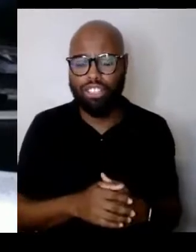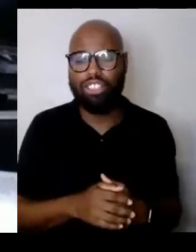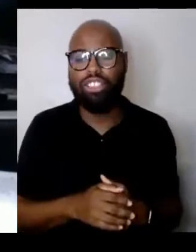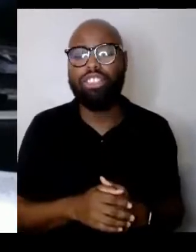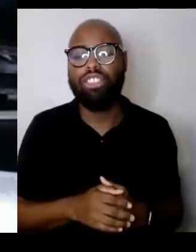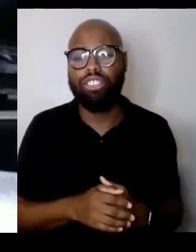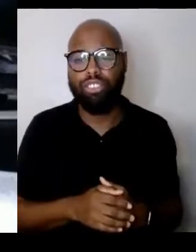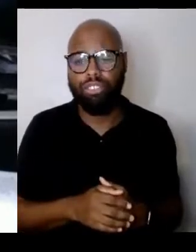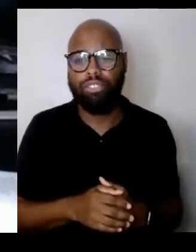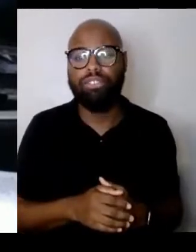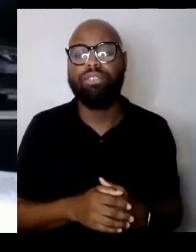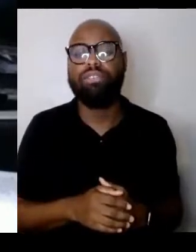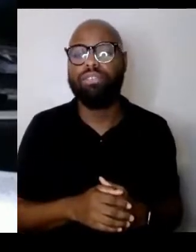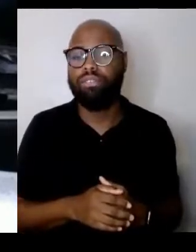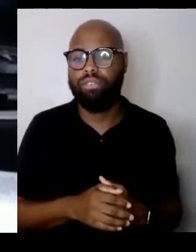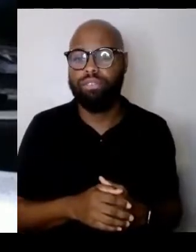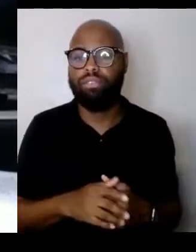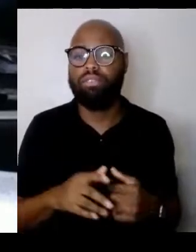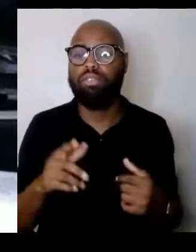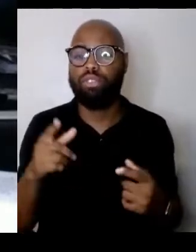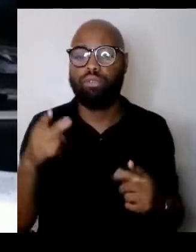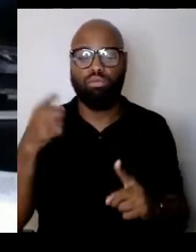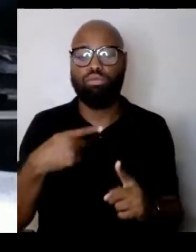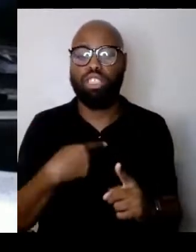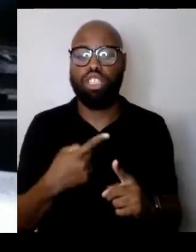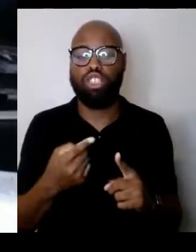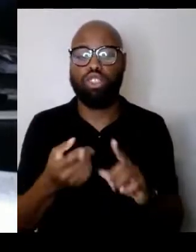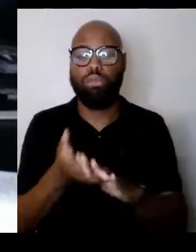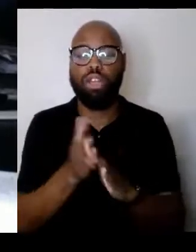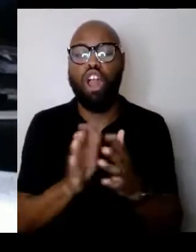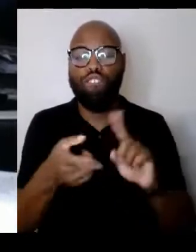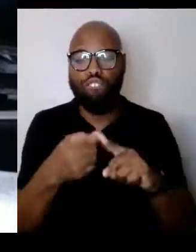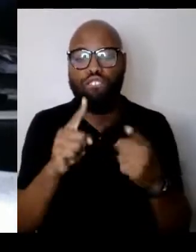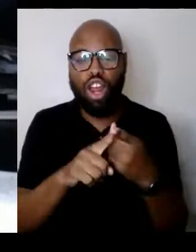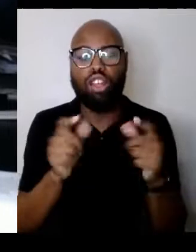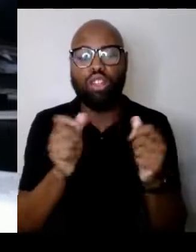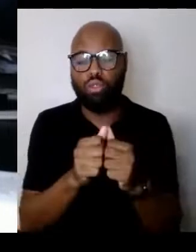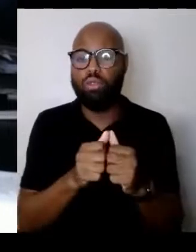to befriend the people and give them the opportunity